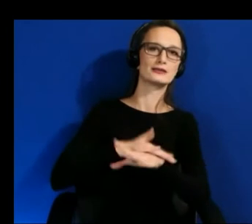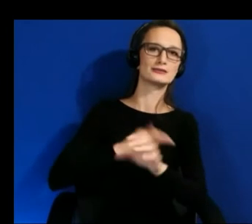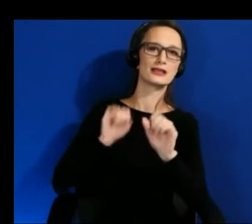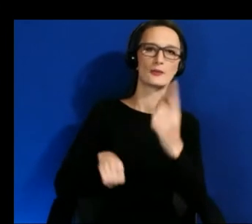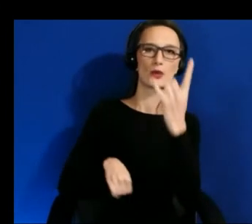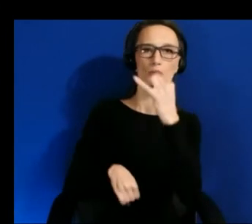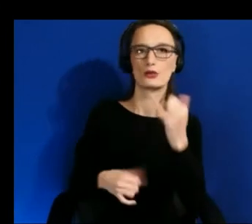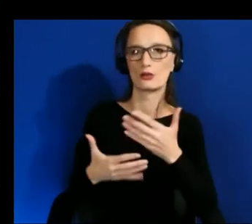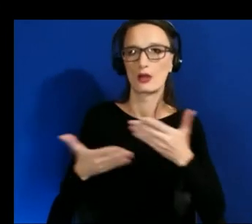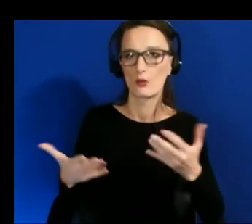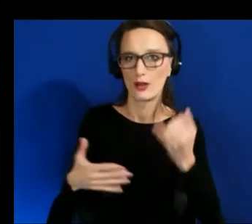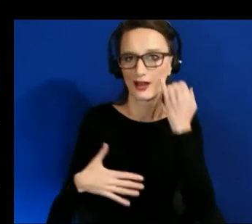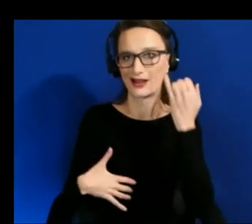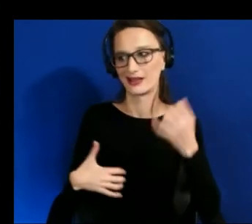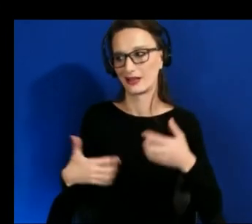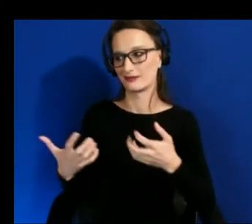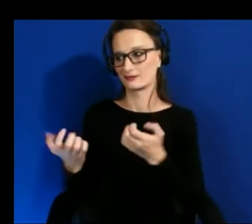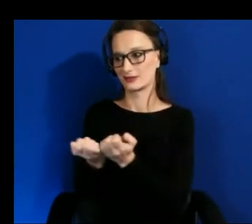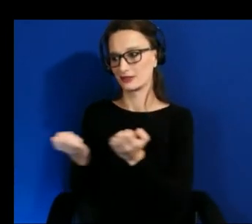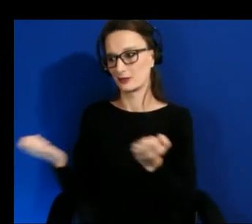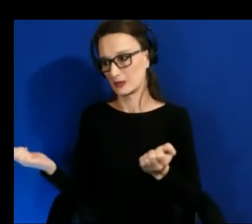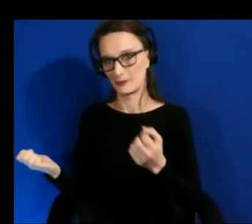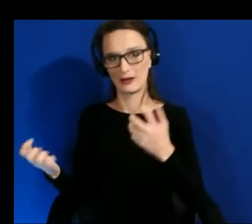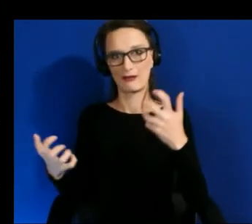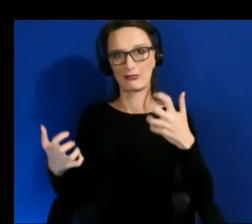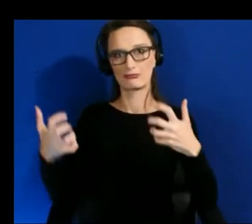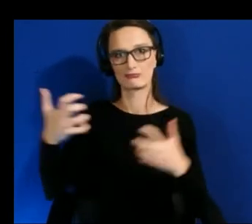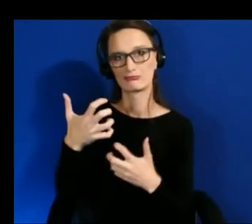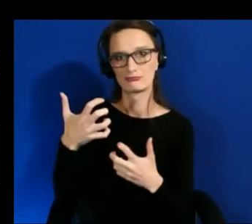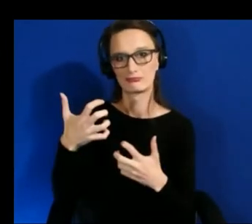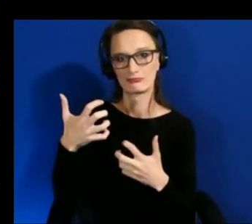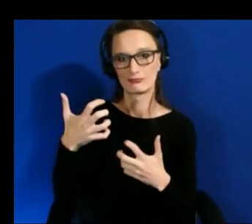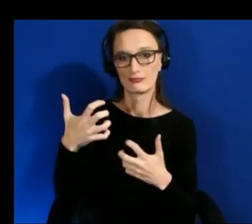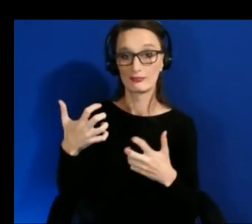know this first part which is can people actually use the hardware that's required to interact with